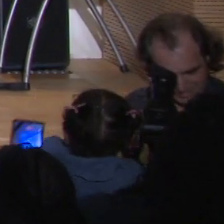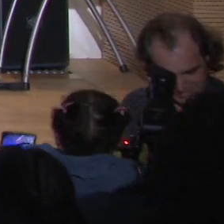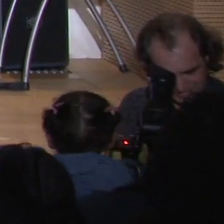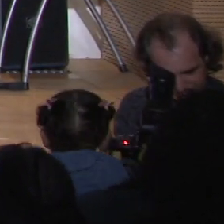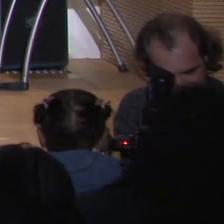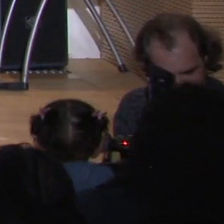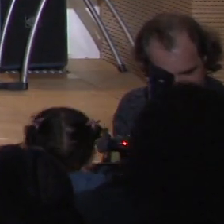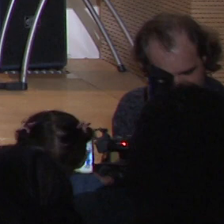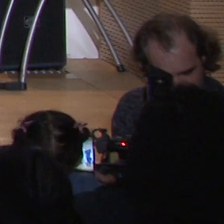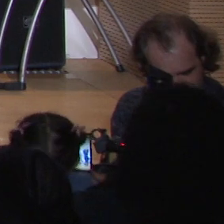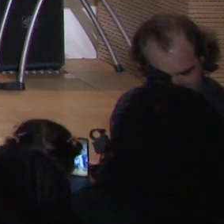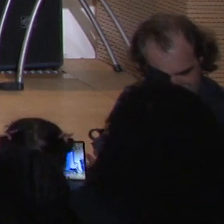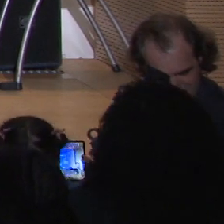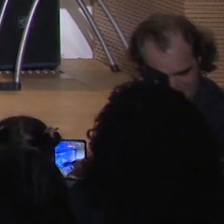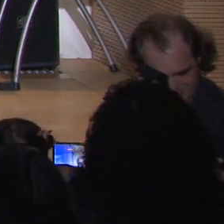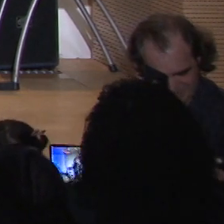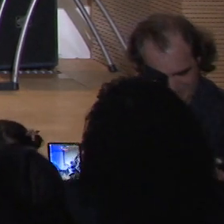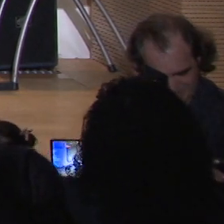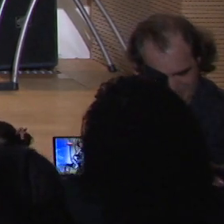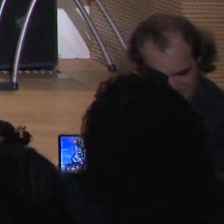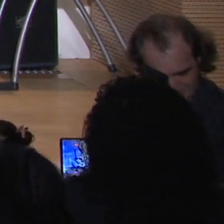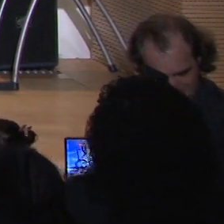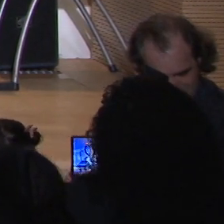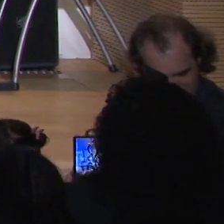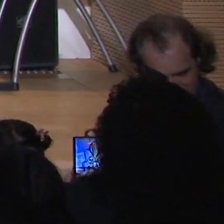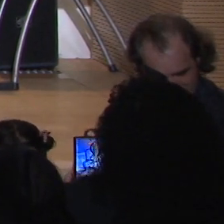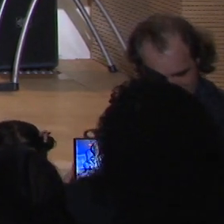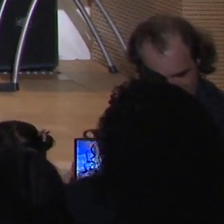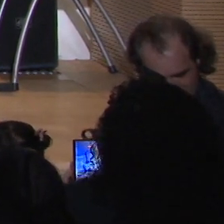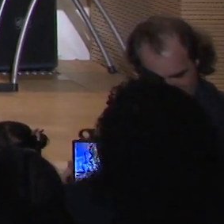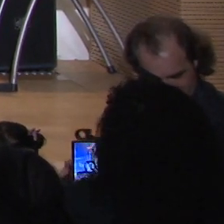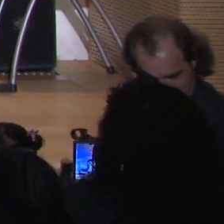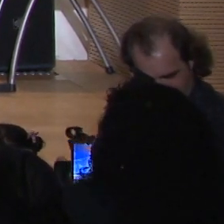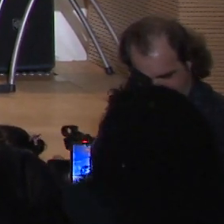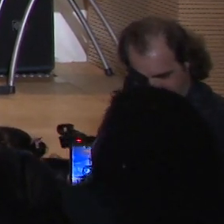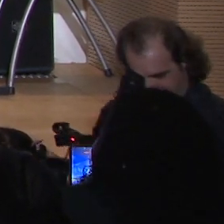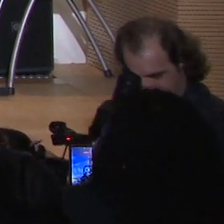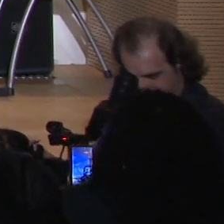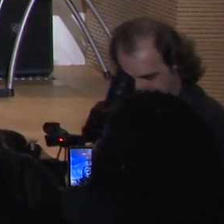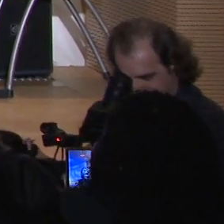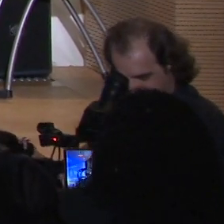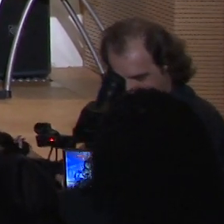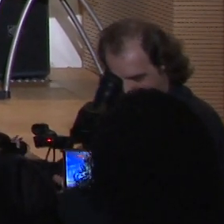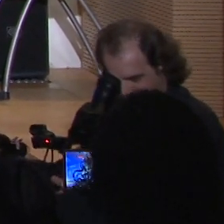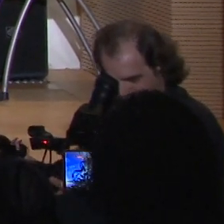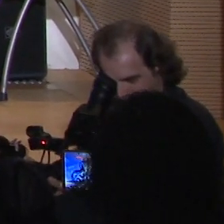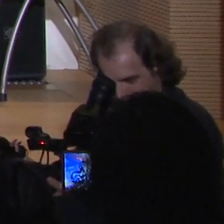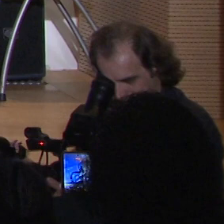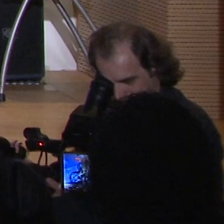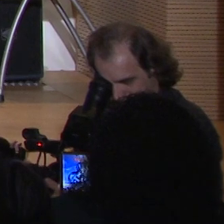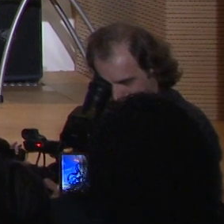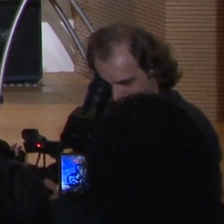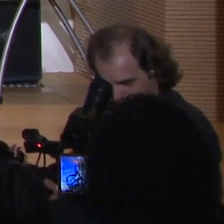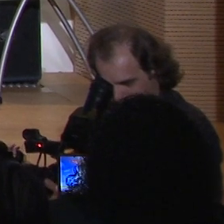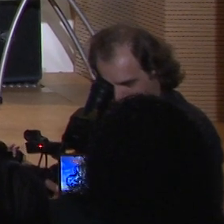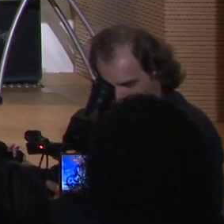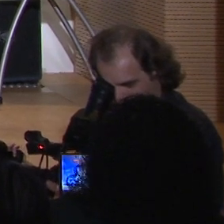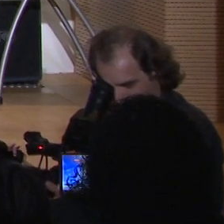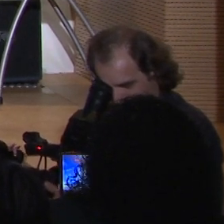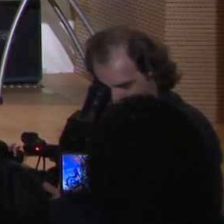I agreed to be part of CUNY's ad campaign because I want to inspire other New Yorkers to pursue their dreams of going to college.